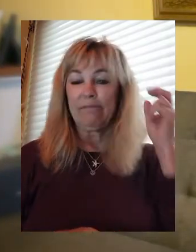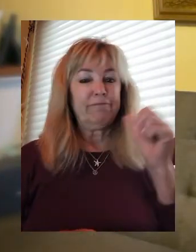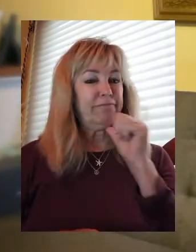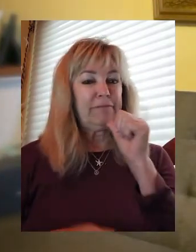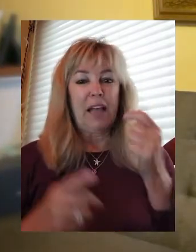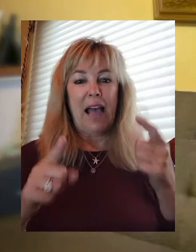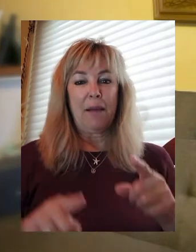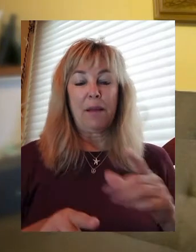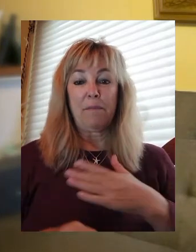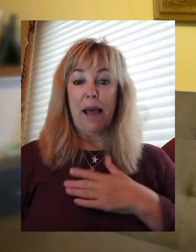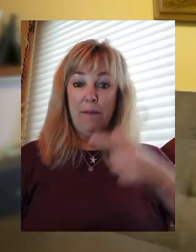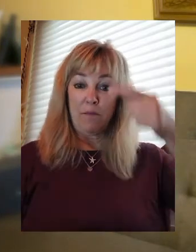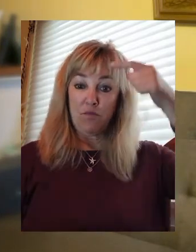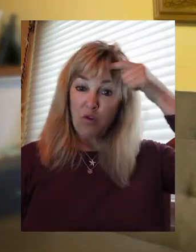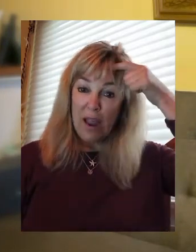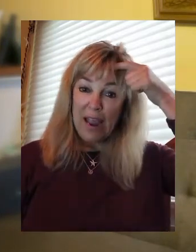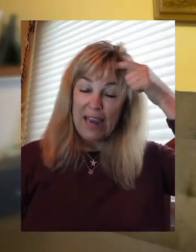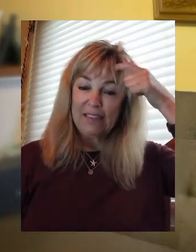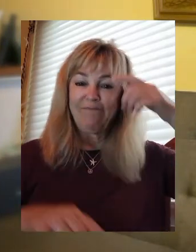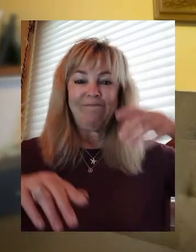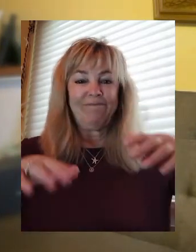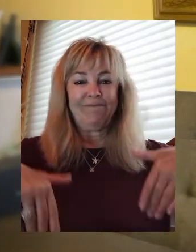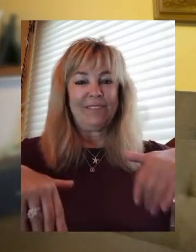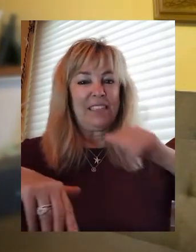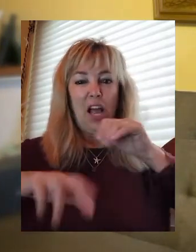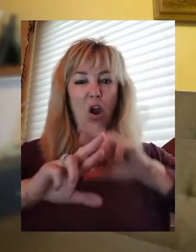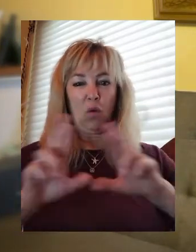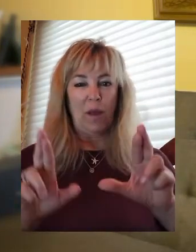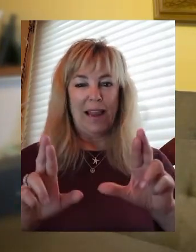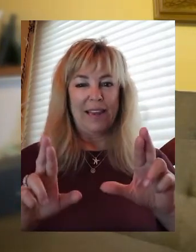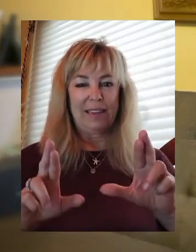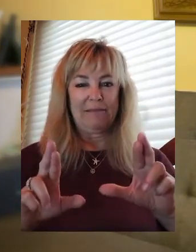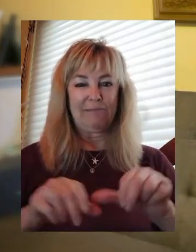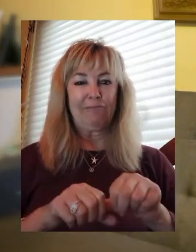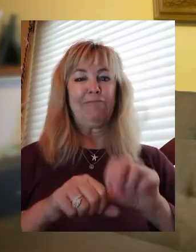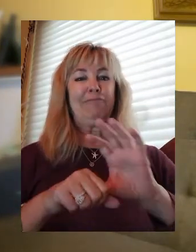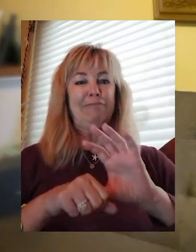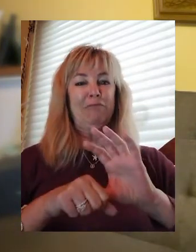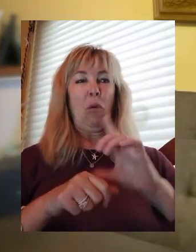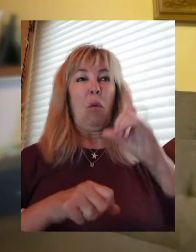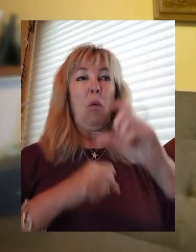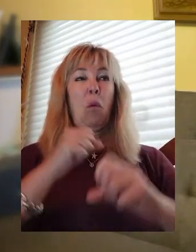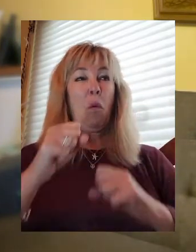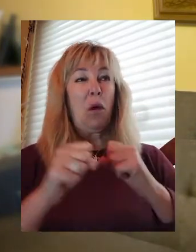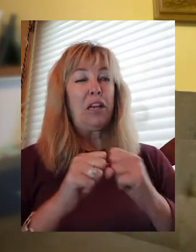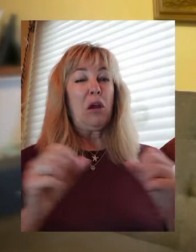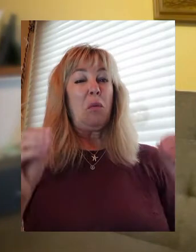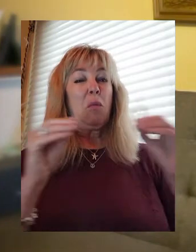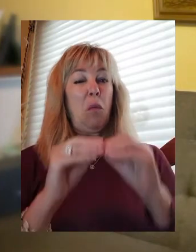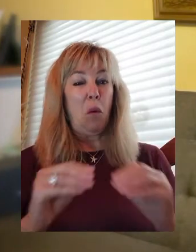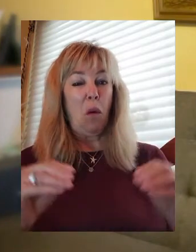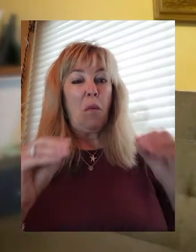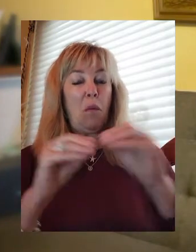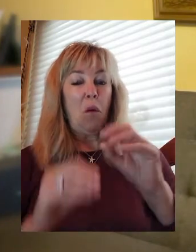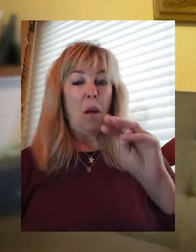It hasn't learned that part yet and I know it's going to come probably in a year and with some more mapping sessions.